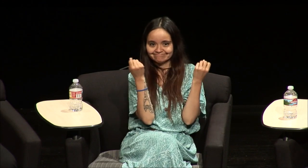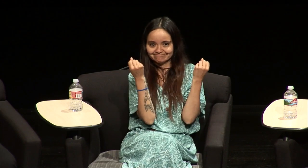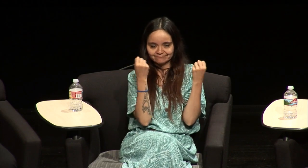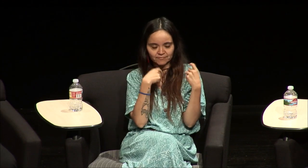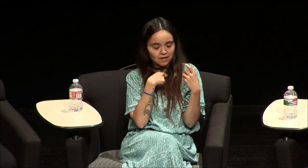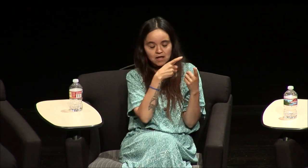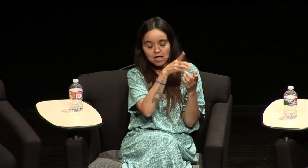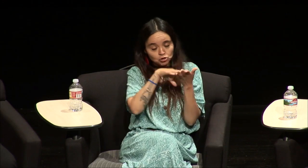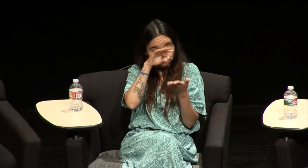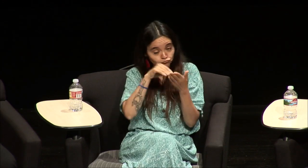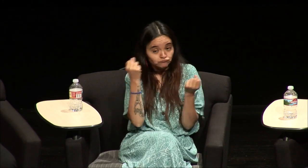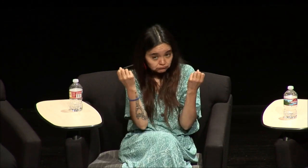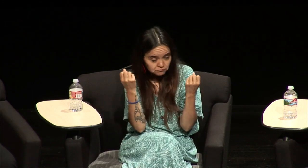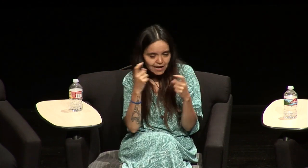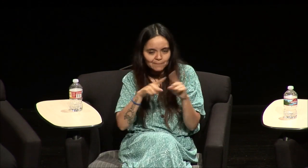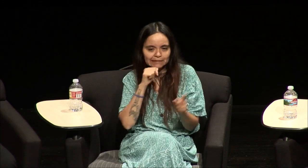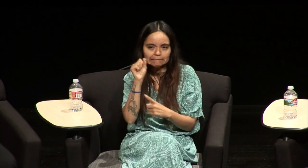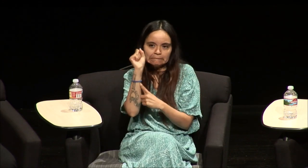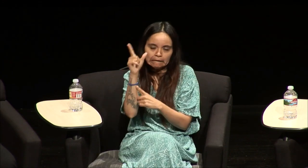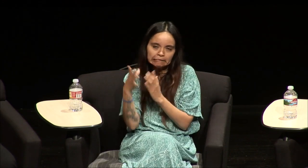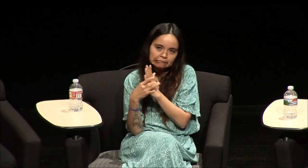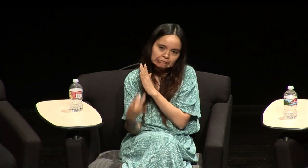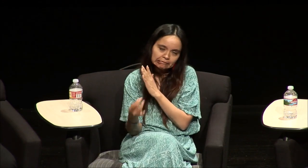hearing man who knew who knew a little bit of sign language